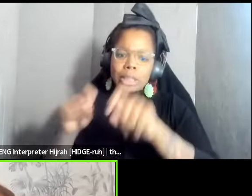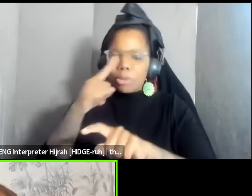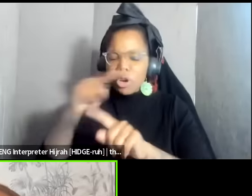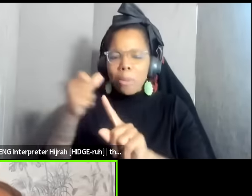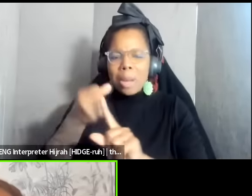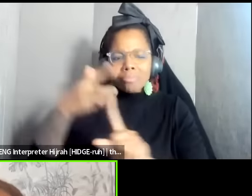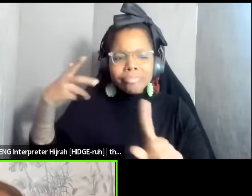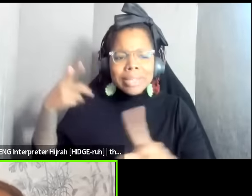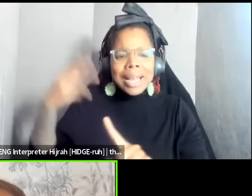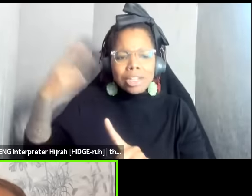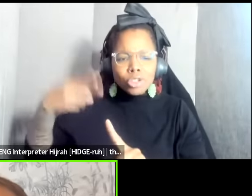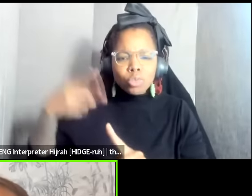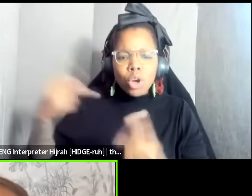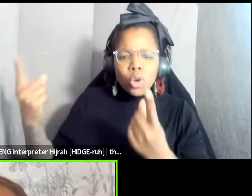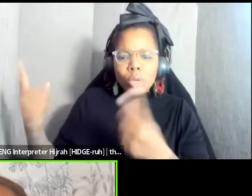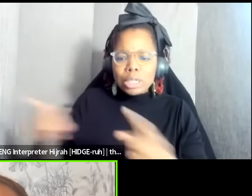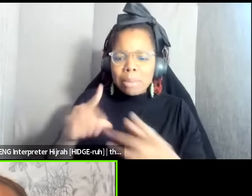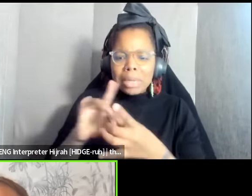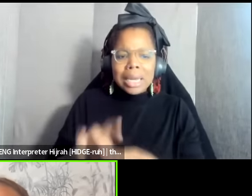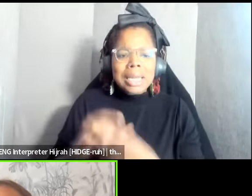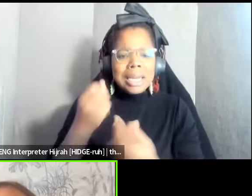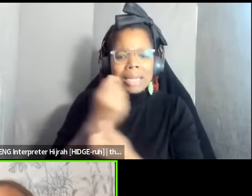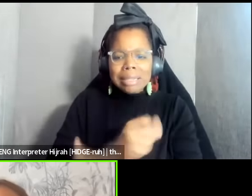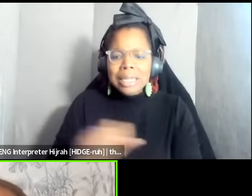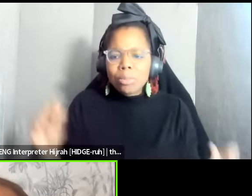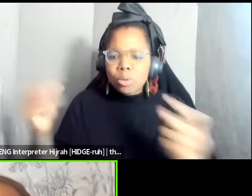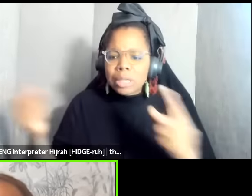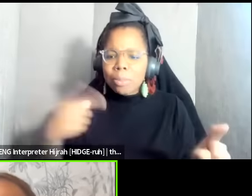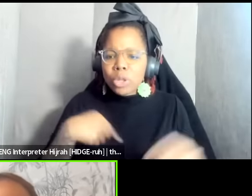of The Liberation struggles that we're seeing we're talking about just some of